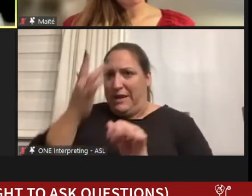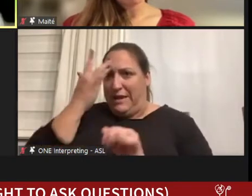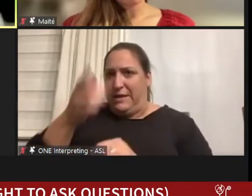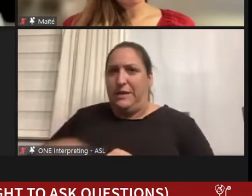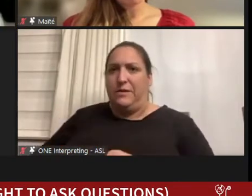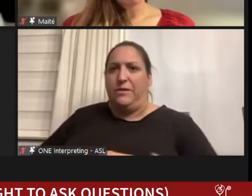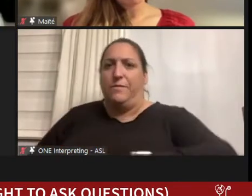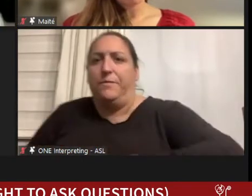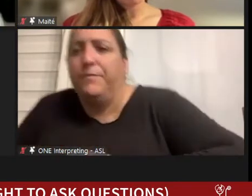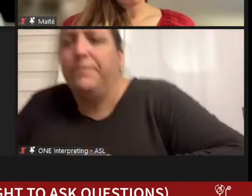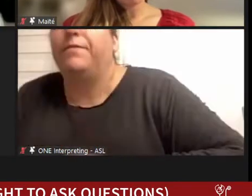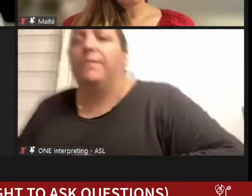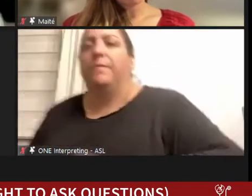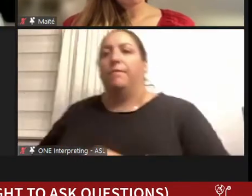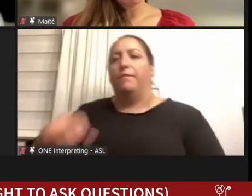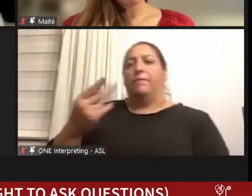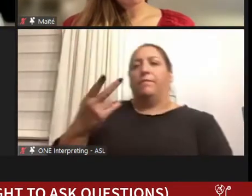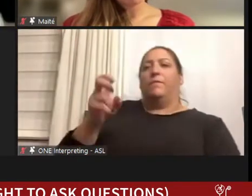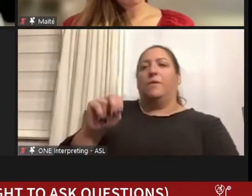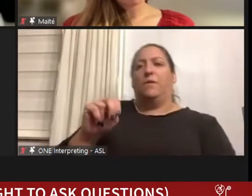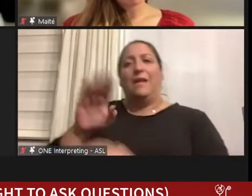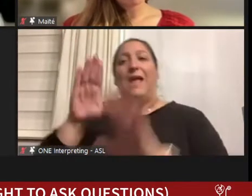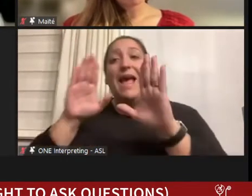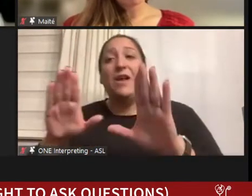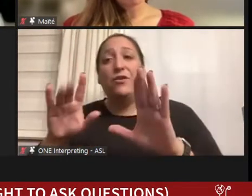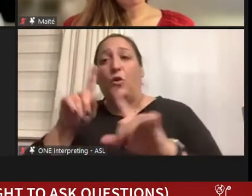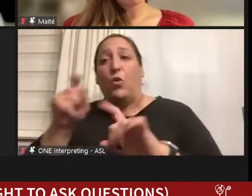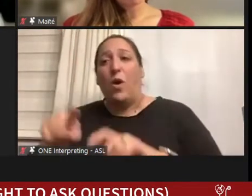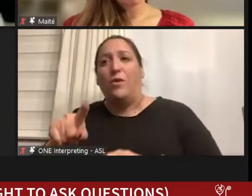That's an excellent question, and that said it's a multipart question here